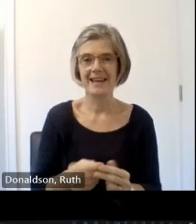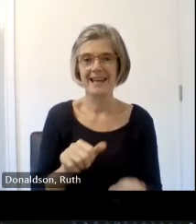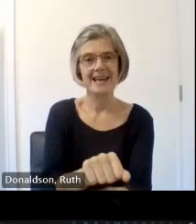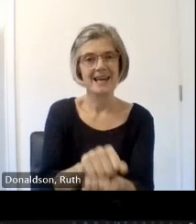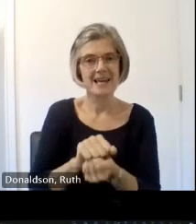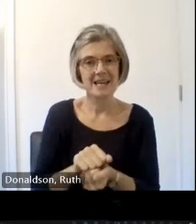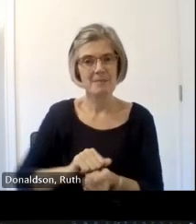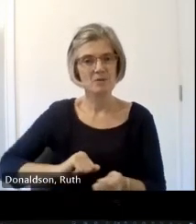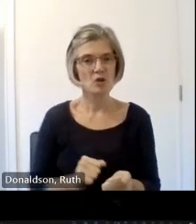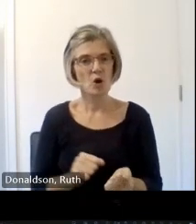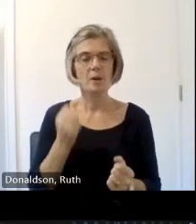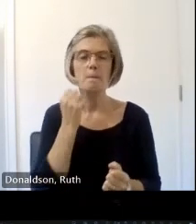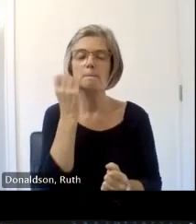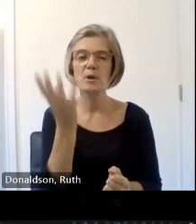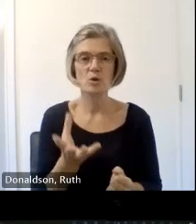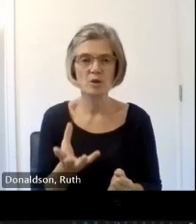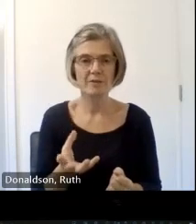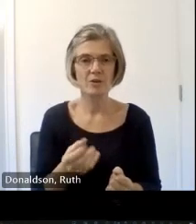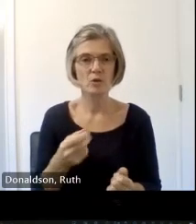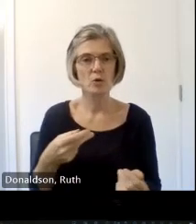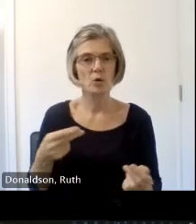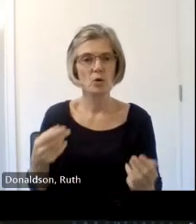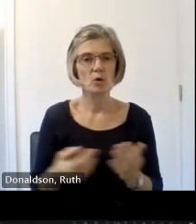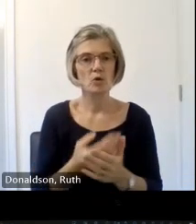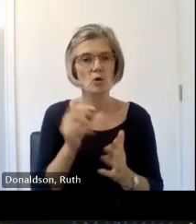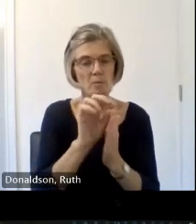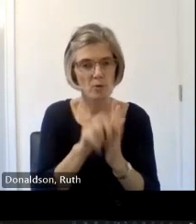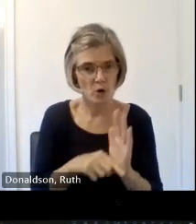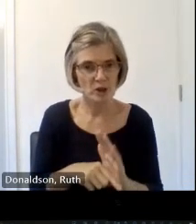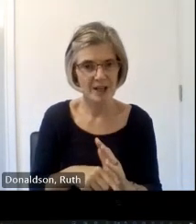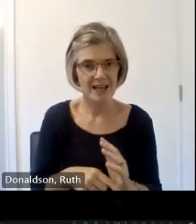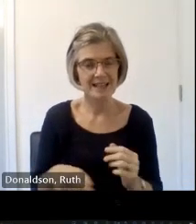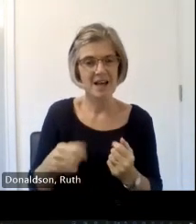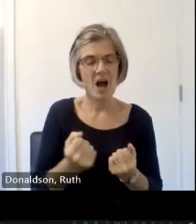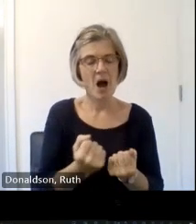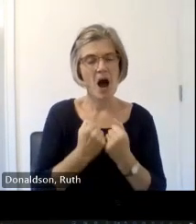called our heritage our future funded partly by sord B Scotland and National Lottery Heritage